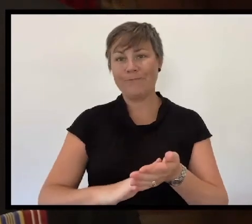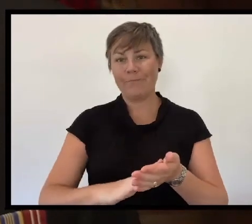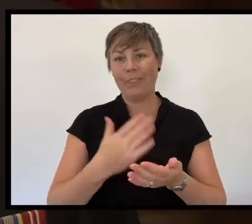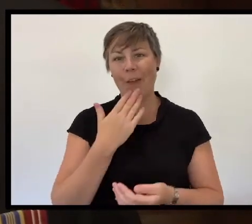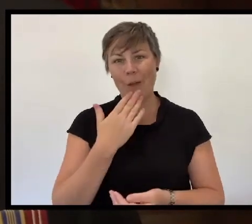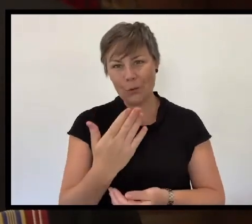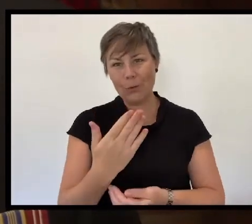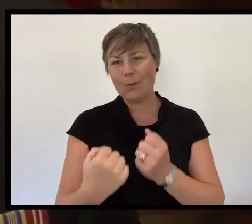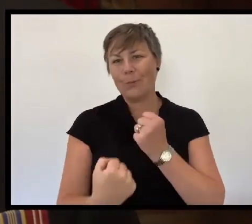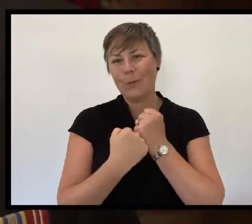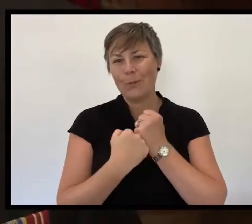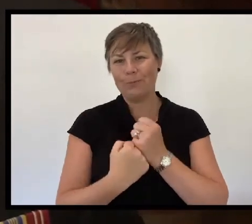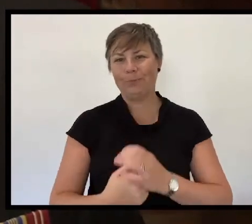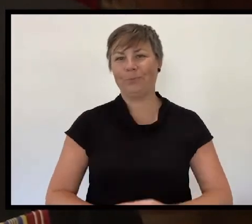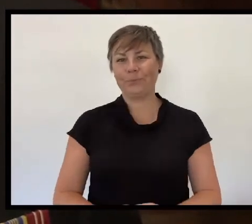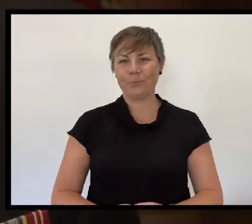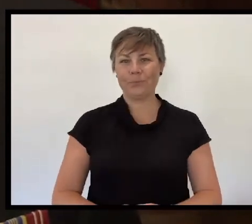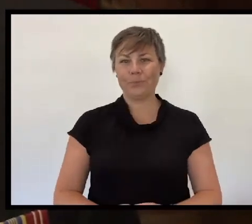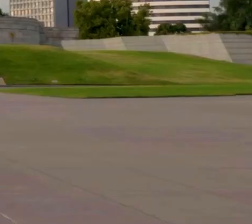Thank you for your support.